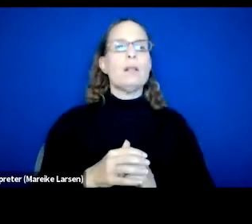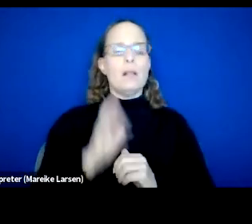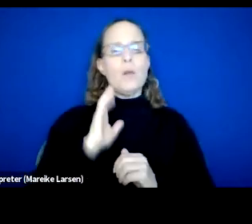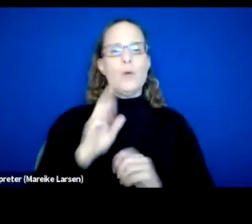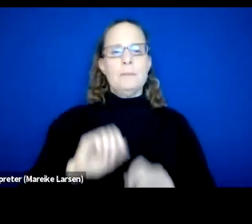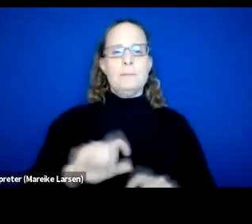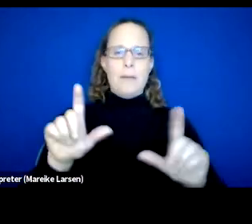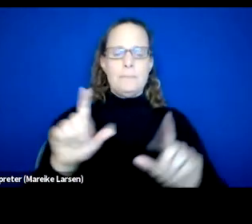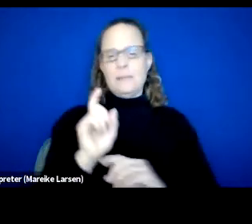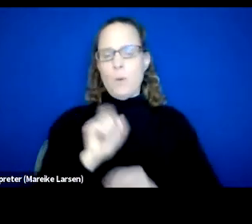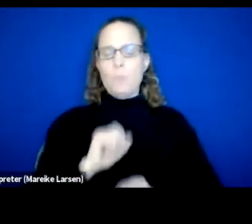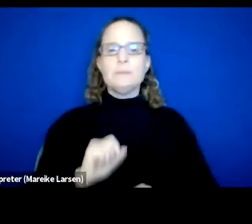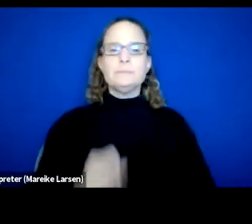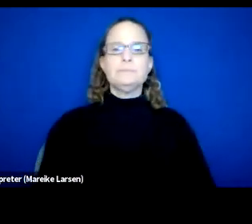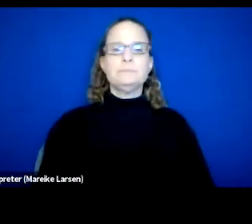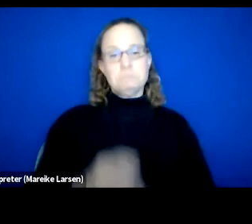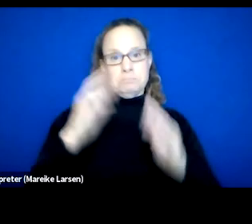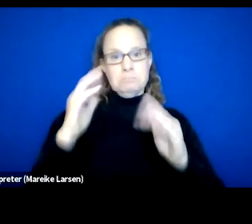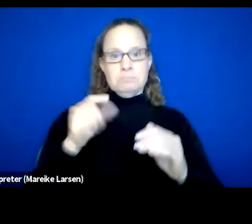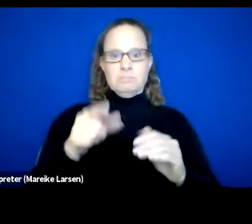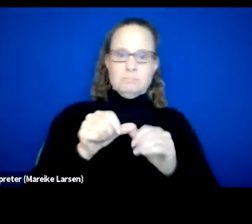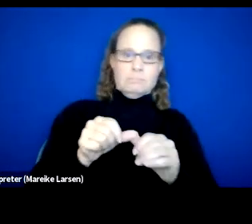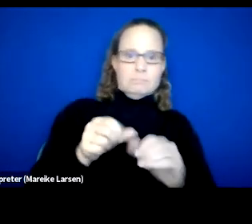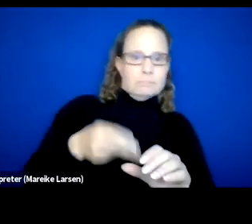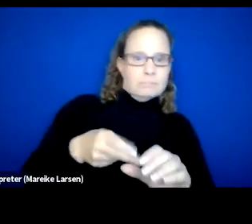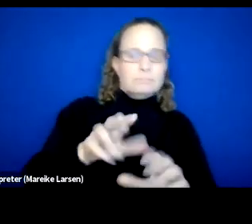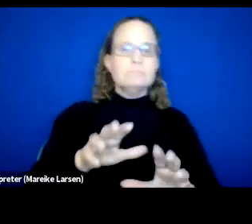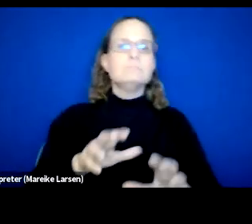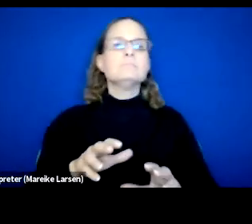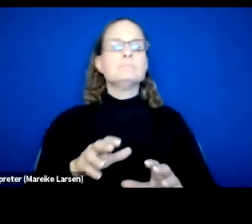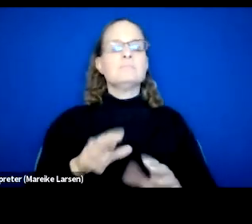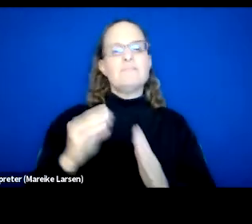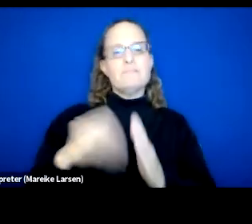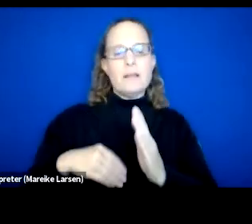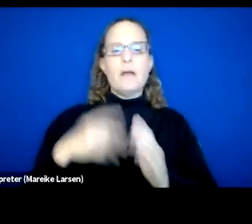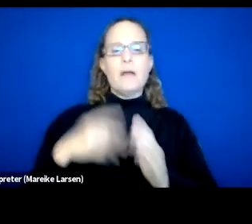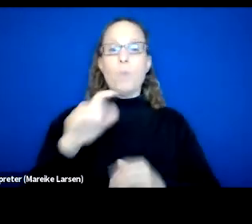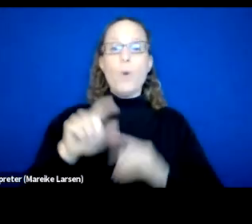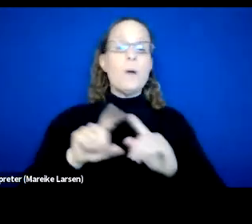in just a moment so I'm hoping folks will stay here and fill out the poll. But we do have a couple of questions